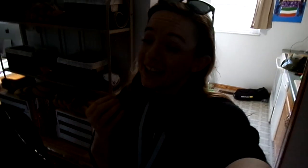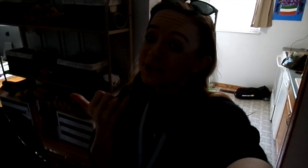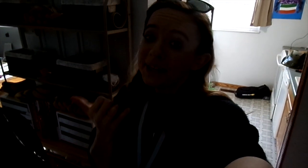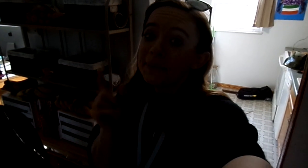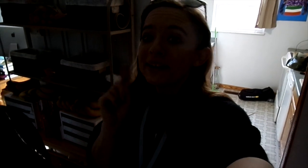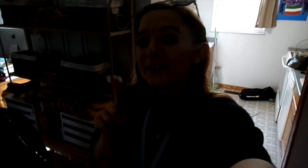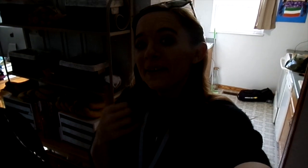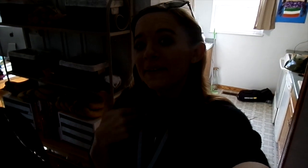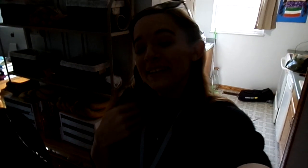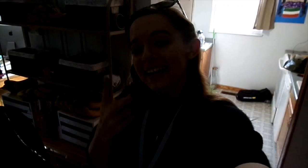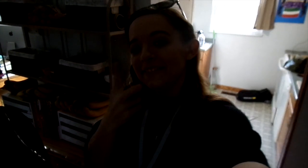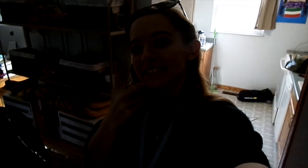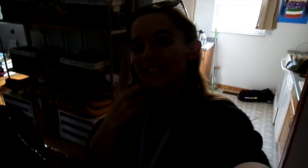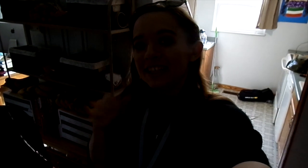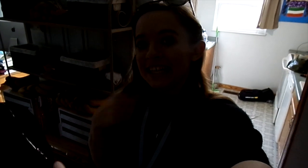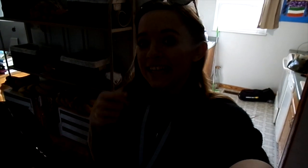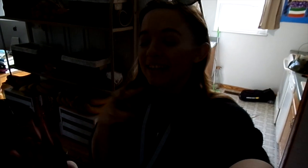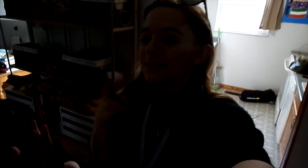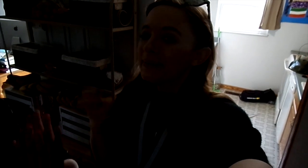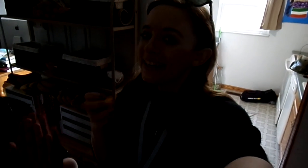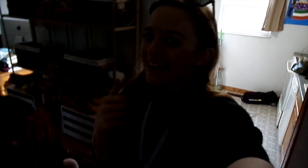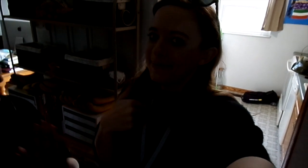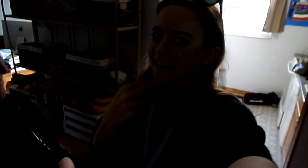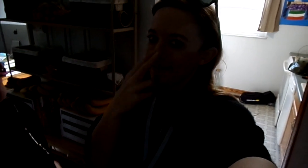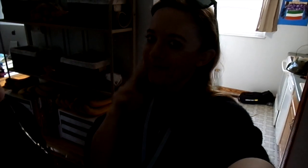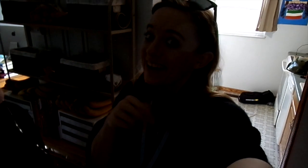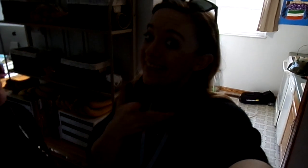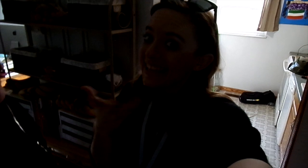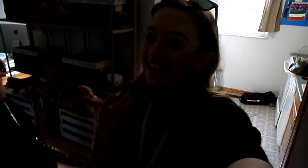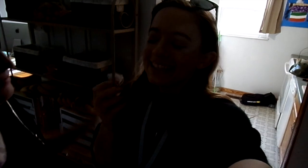So now we're gonna go and have dinner and then this weekend we have some fun things